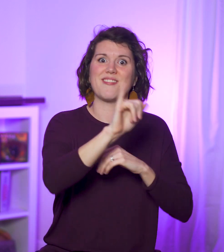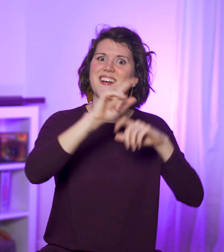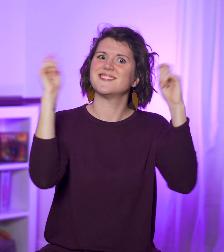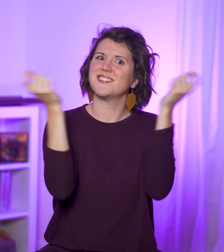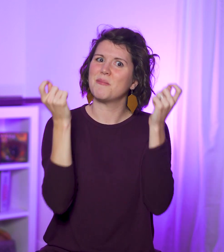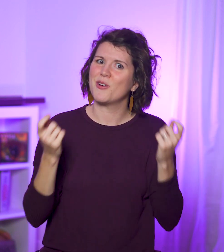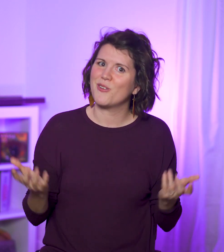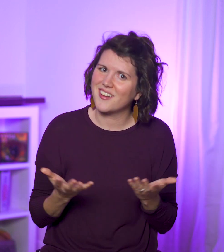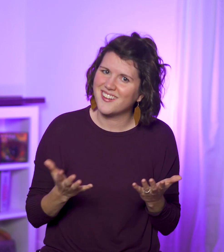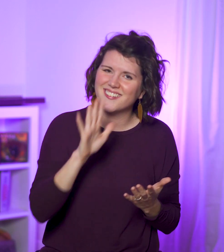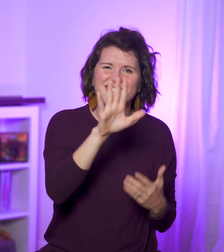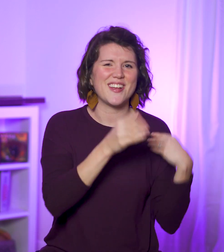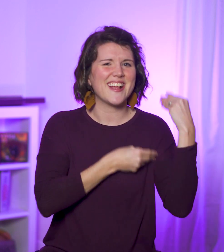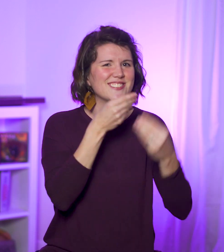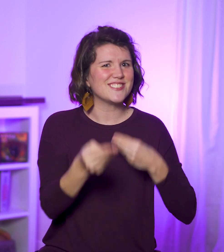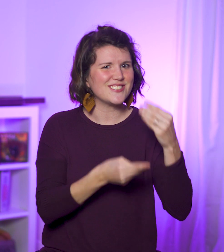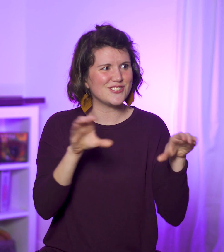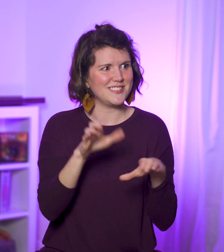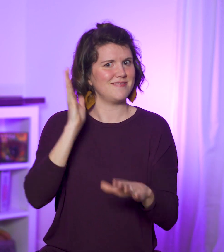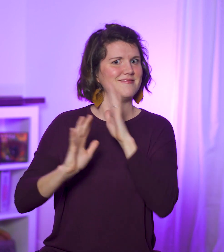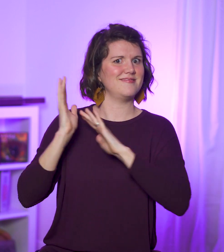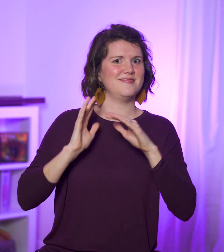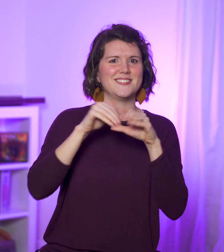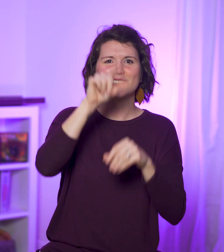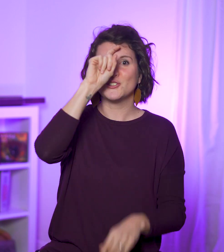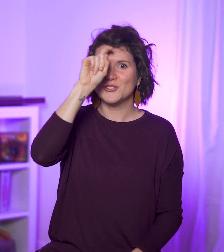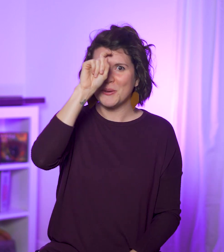to commemorate what their ancestors did in Egypt